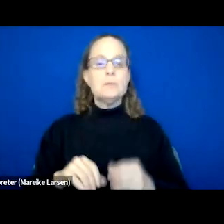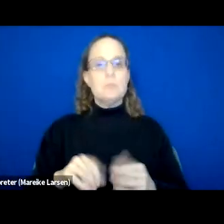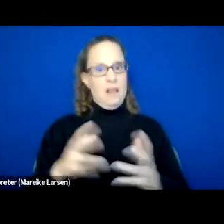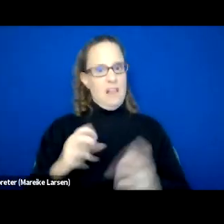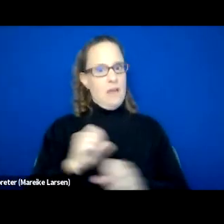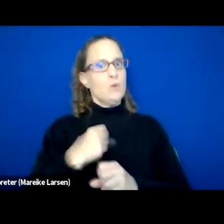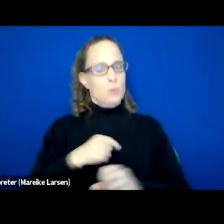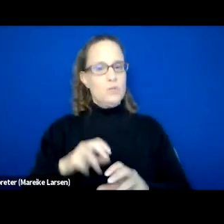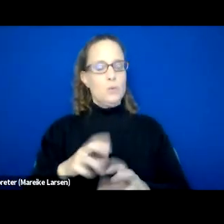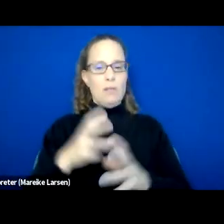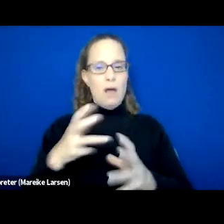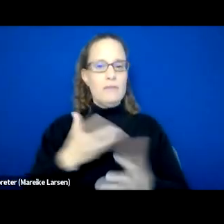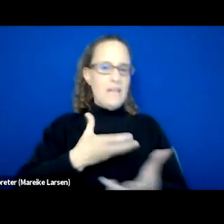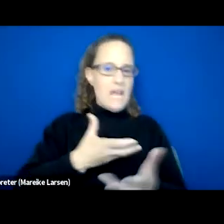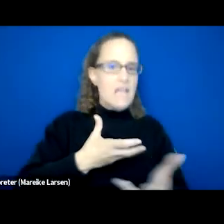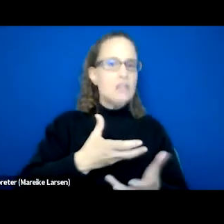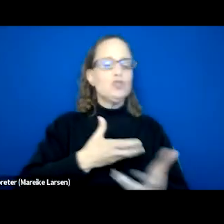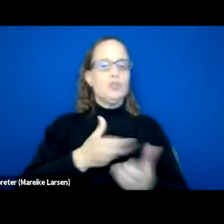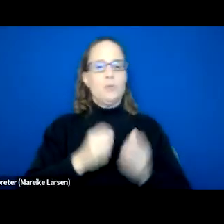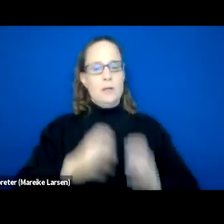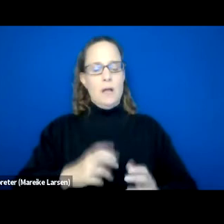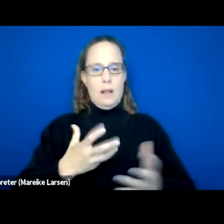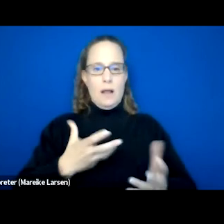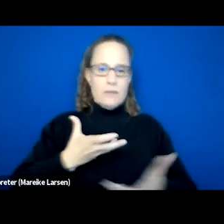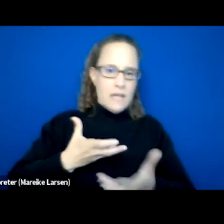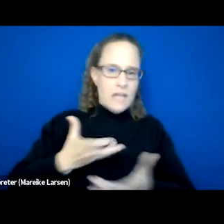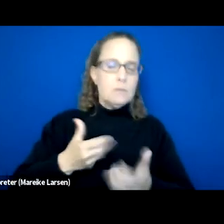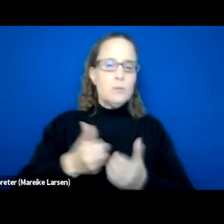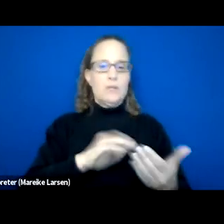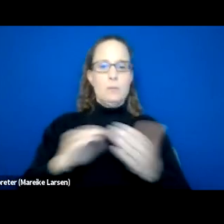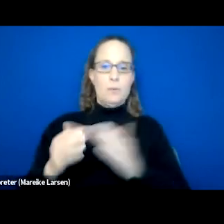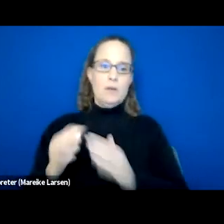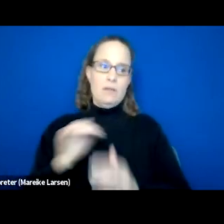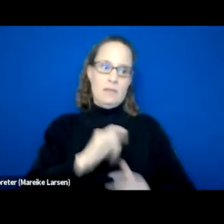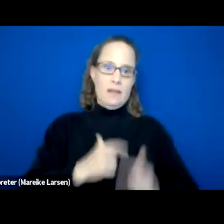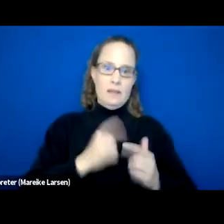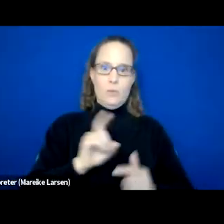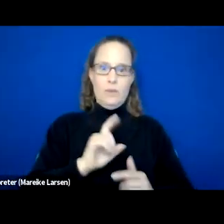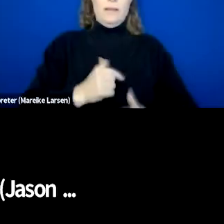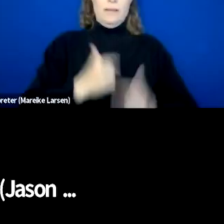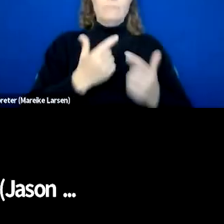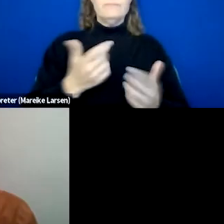a lot of engaging with the clients and a lot of engagement with the community that they live in. Next slide, please.